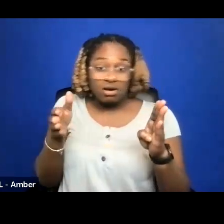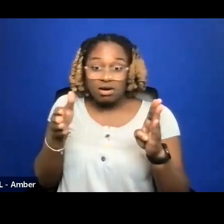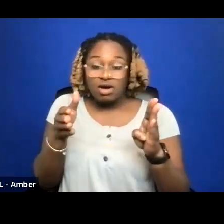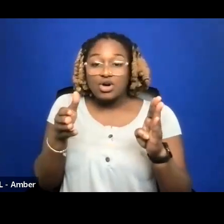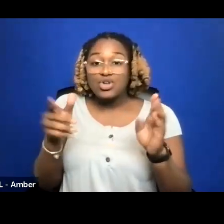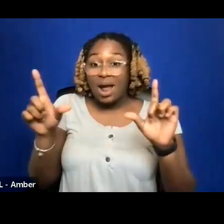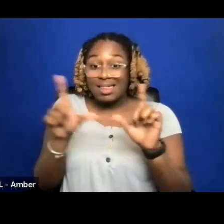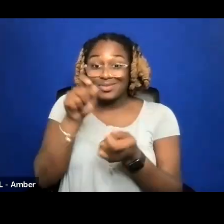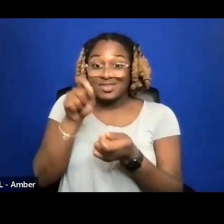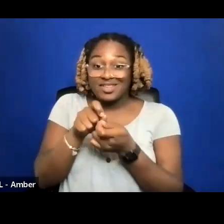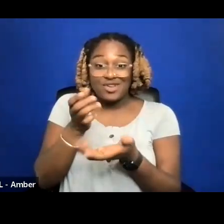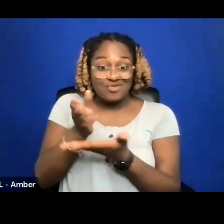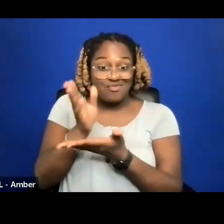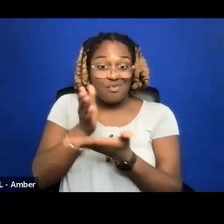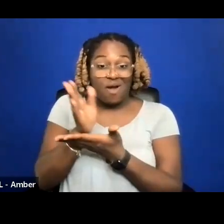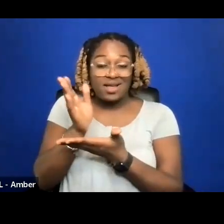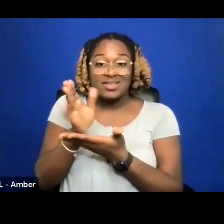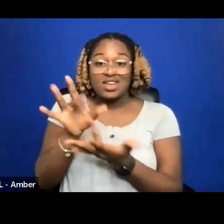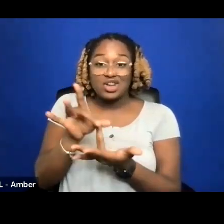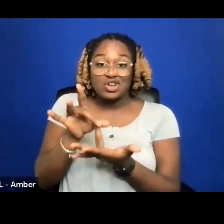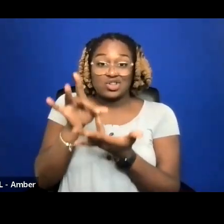EXCLUSIVE BASIS AND CANNOT DIRECTLY SELL YOURSELF.